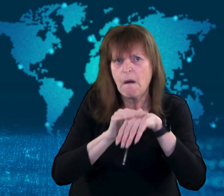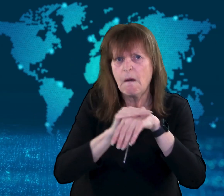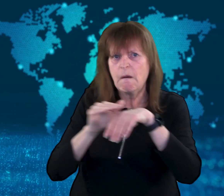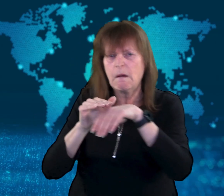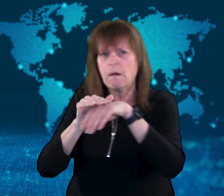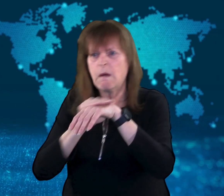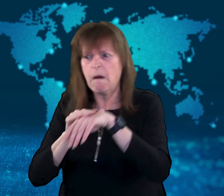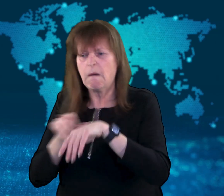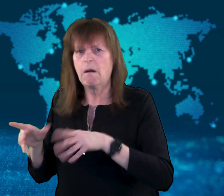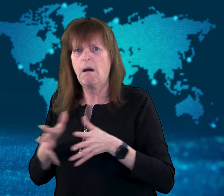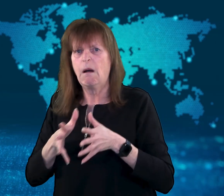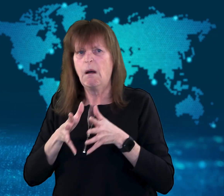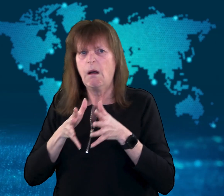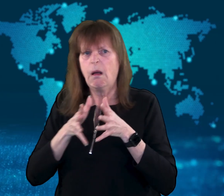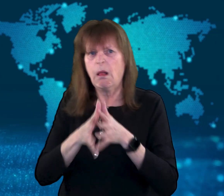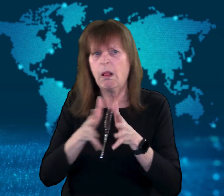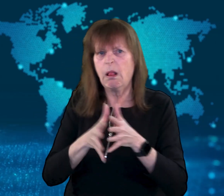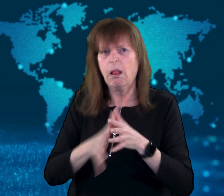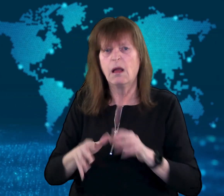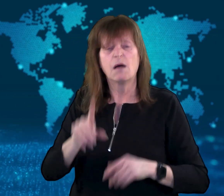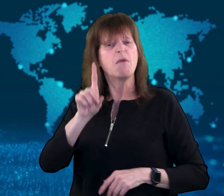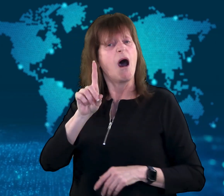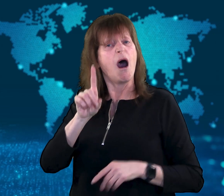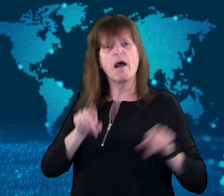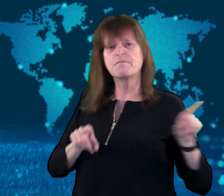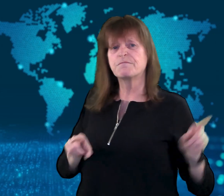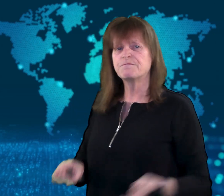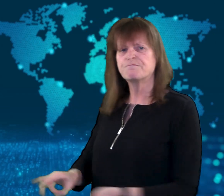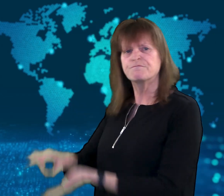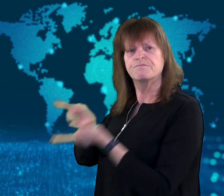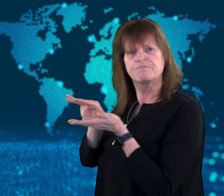from his role as secretary.